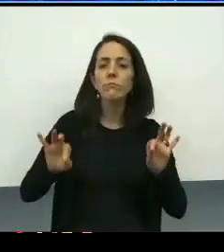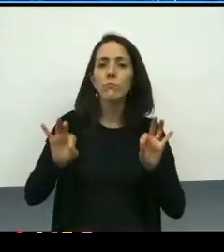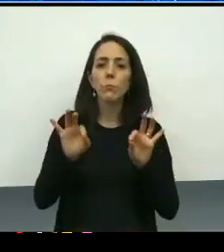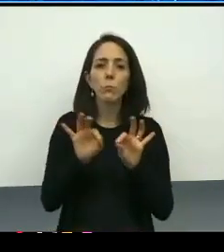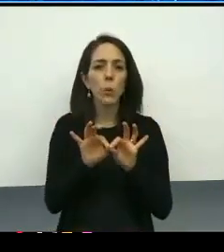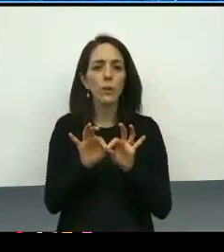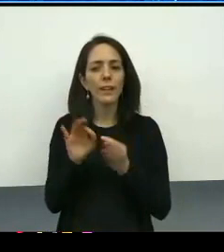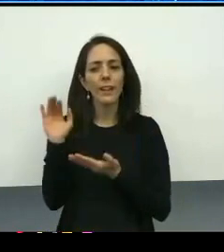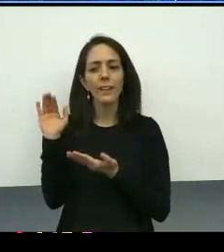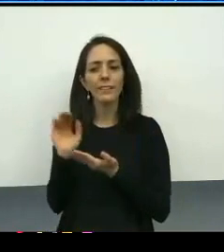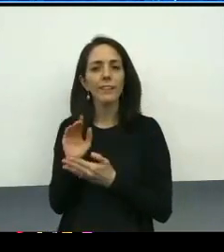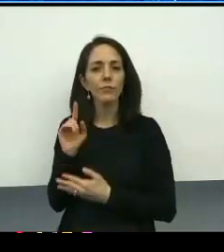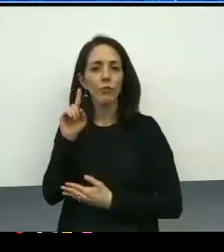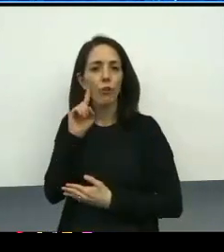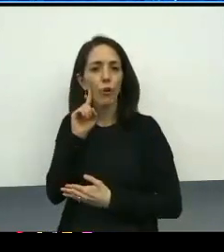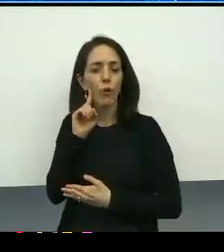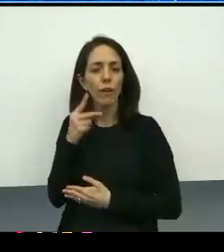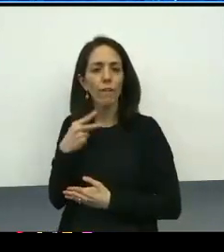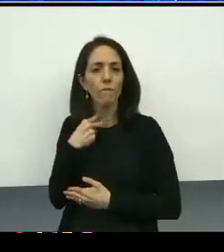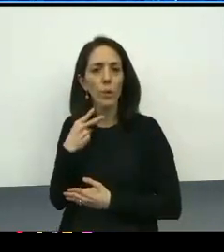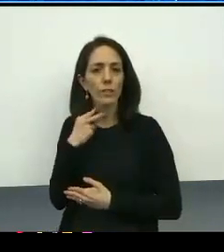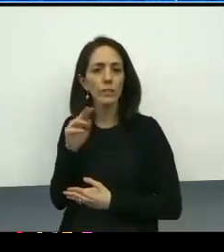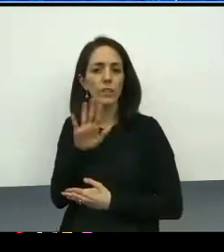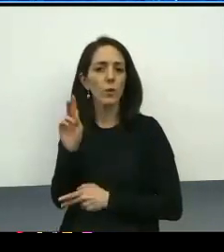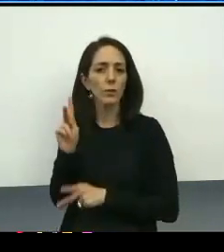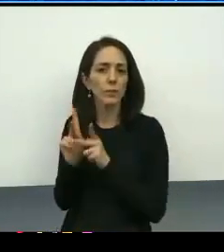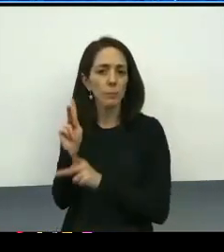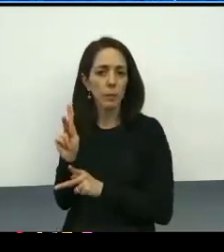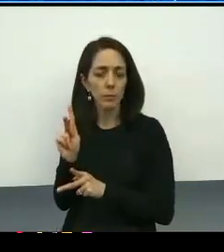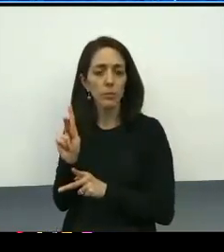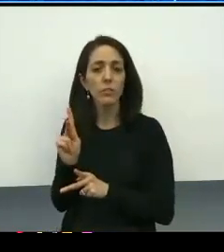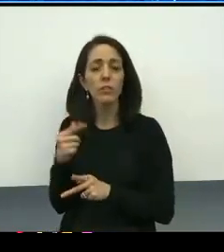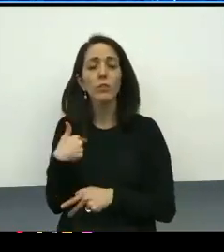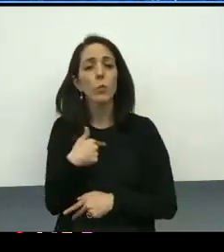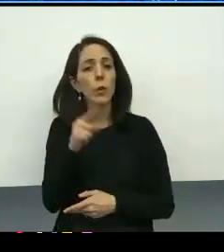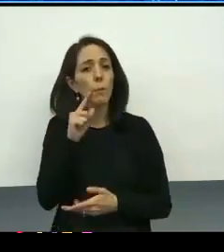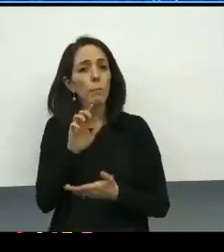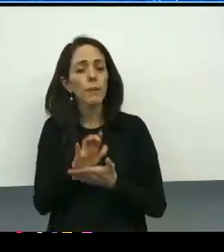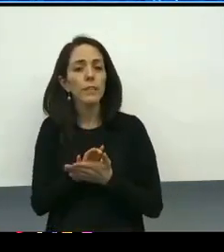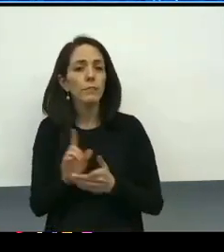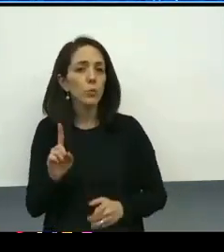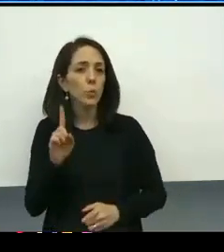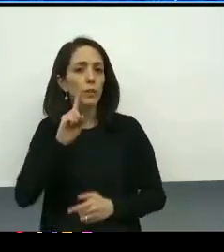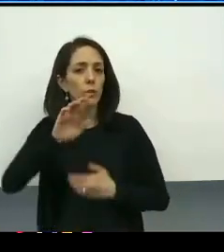We believe that in order to hear all, we needed to hear from all,